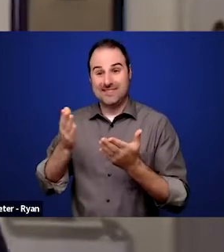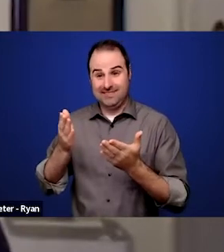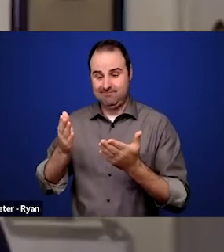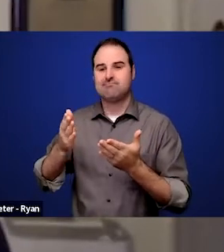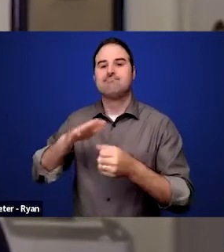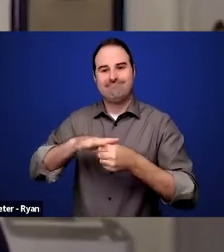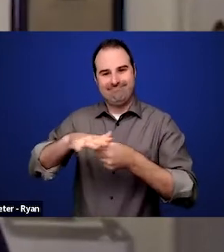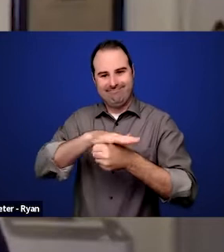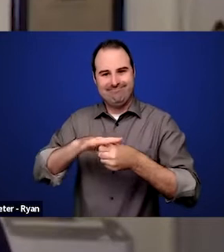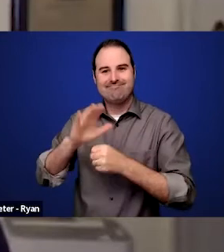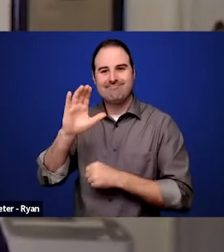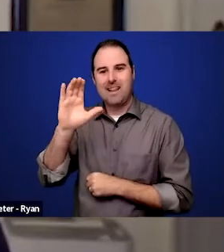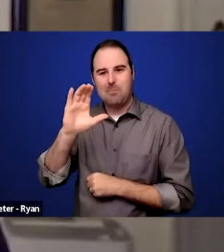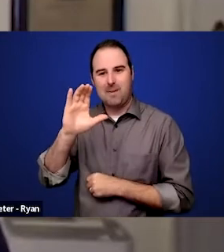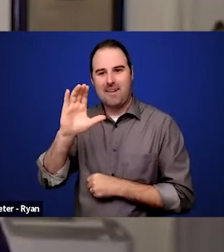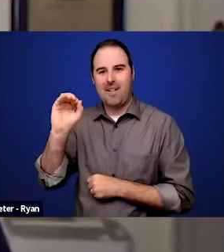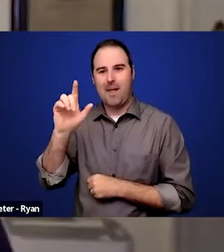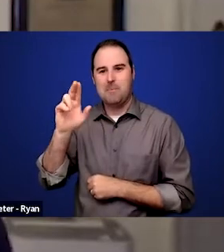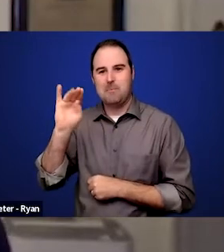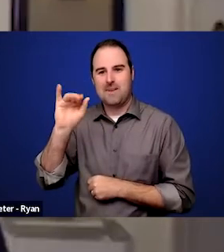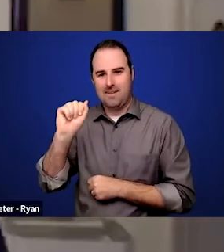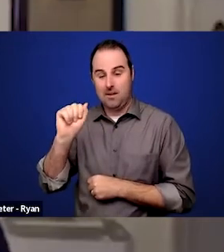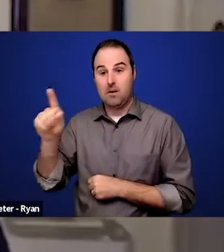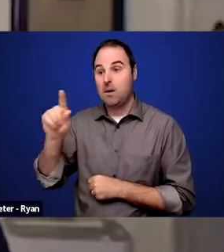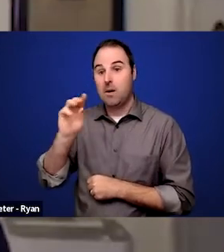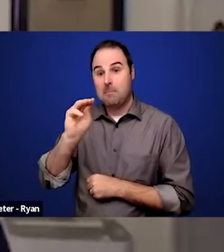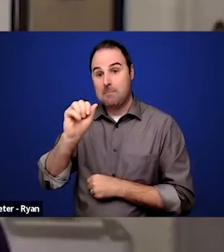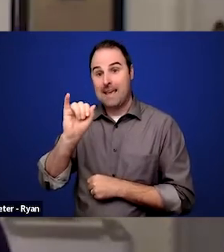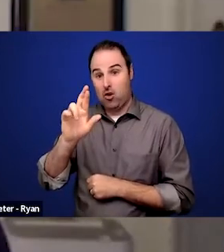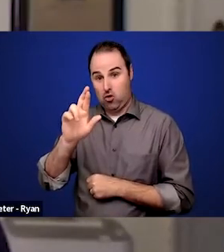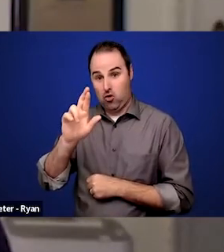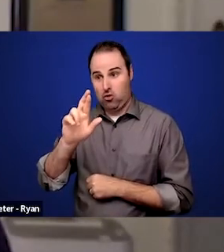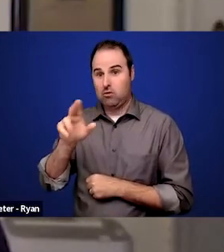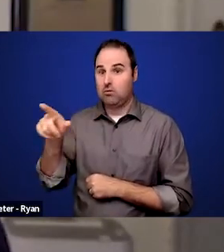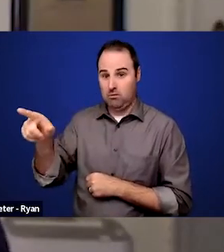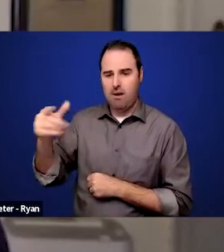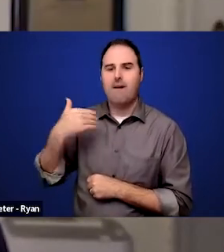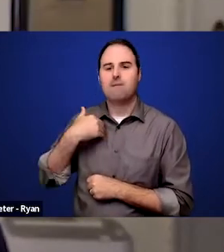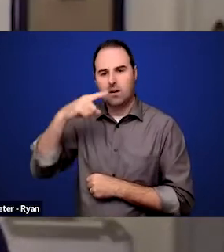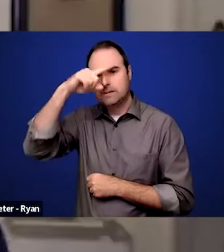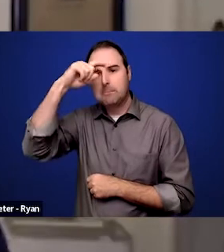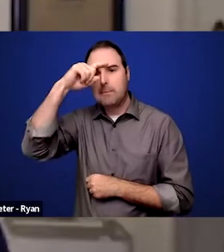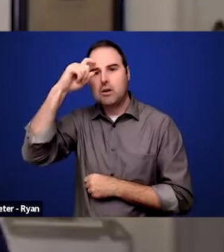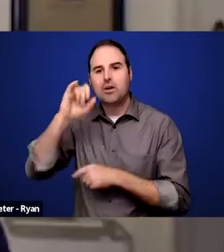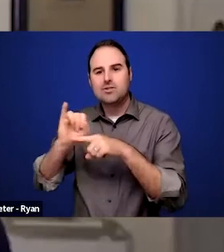the mayor then and the mayor still today have these summer internship programs for high school students.